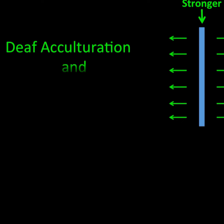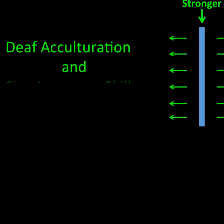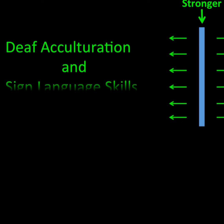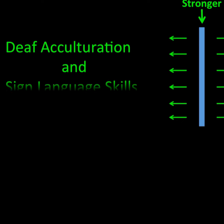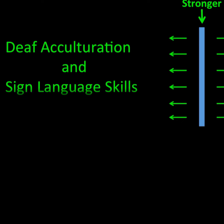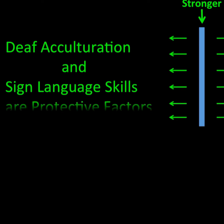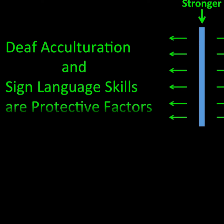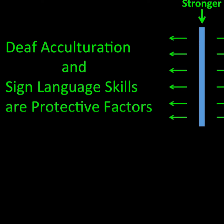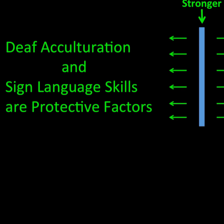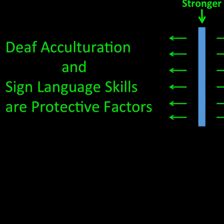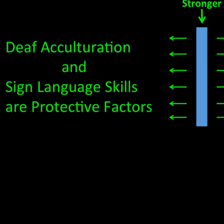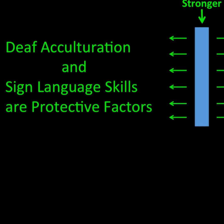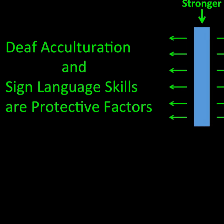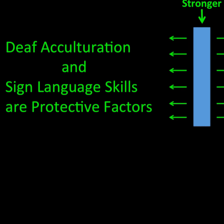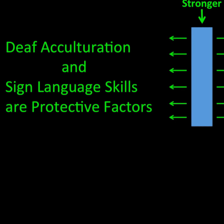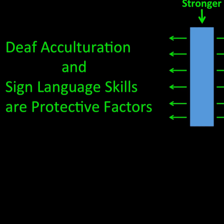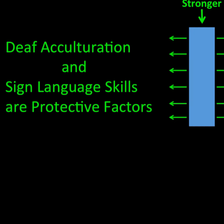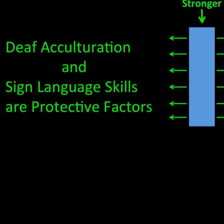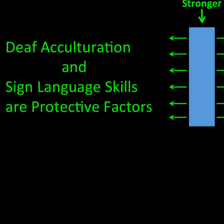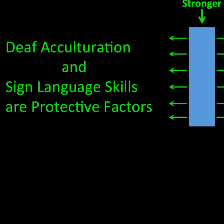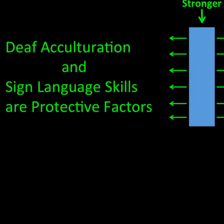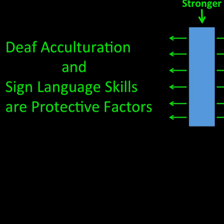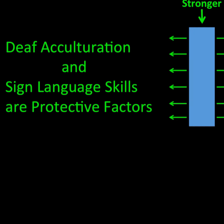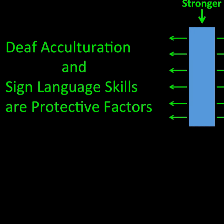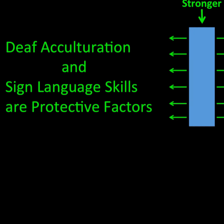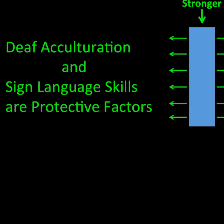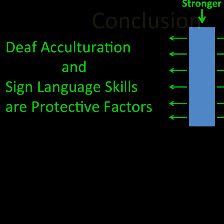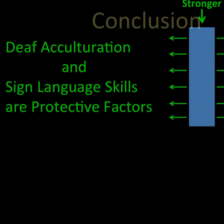Deaf Acculturation and Sign Language Skills are Protective Factors Conclusion: audism = Bad; linguisticism = Bad;